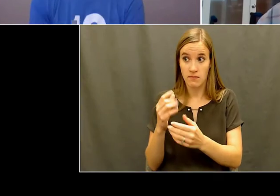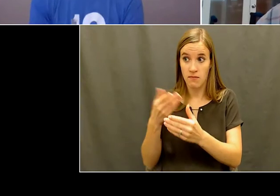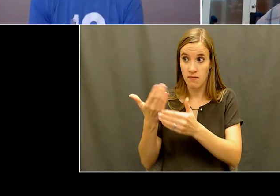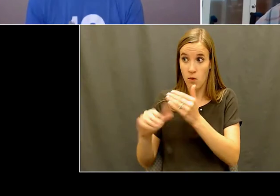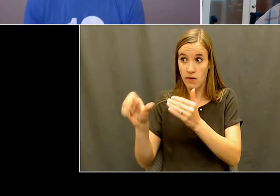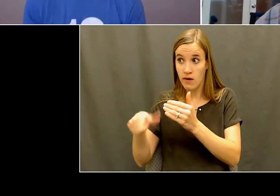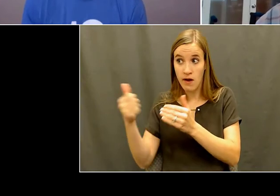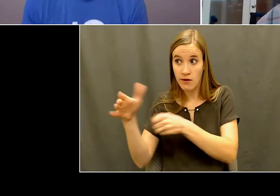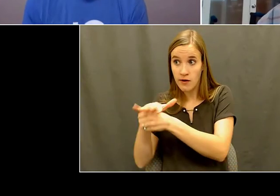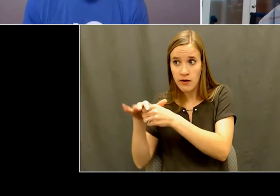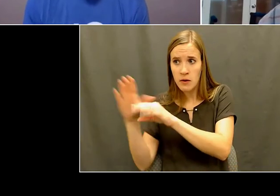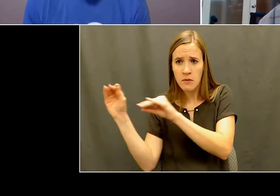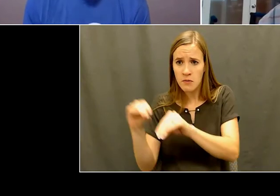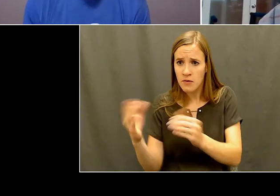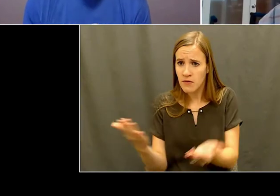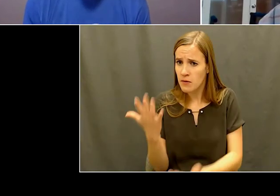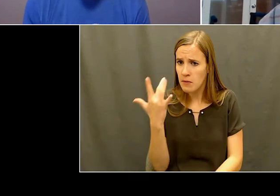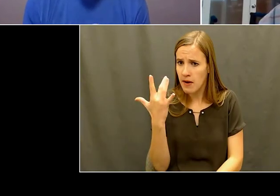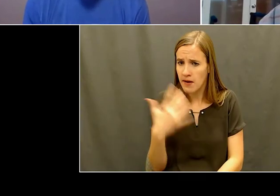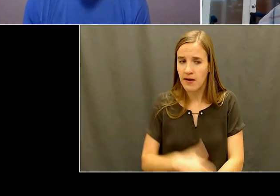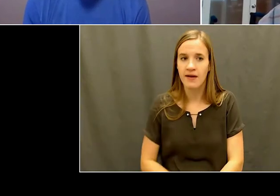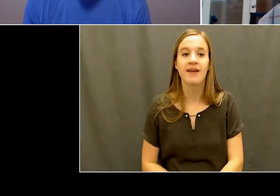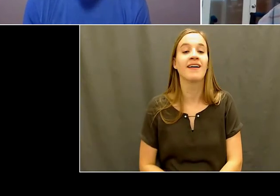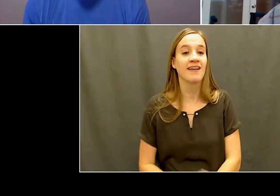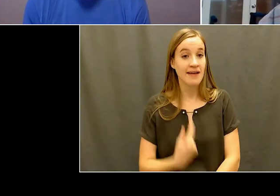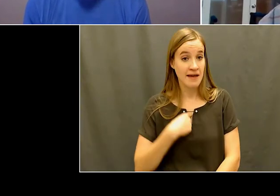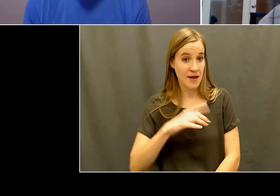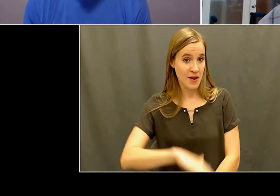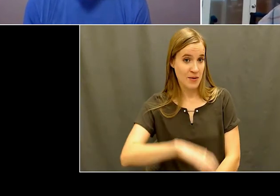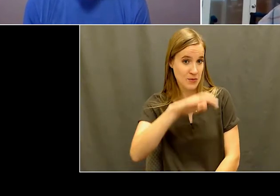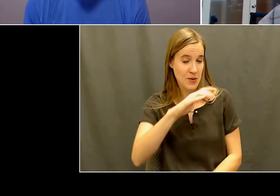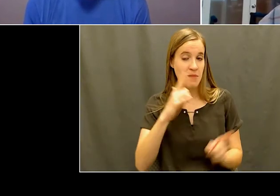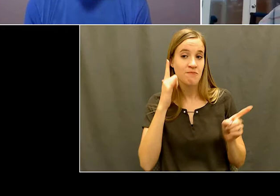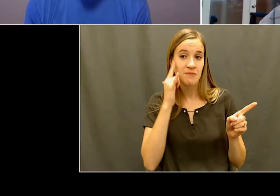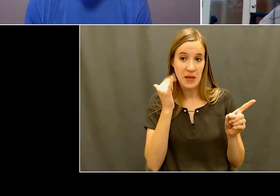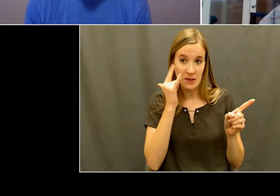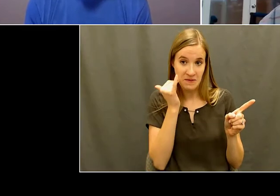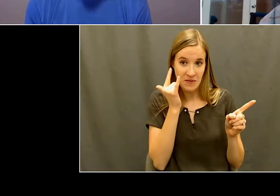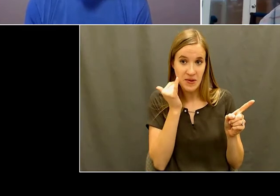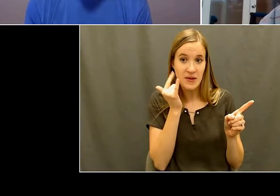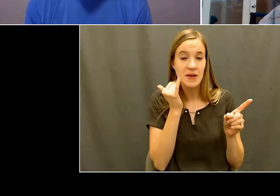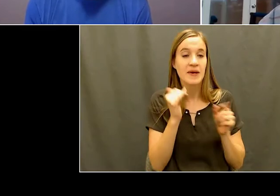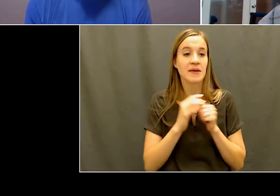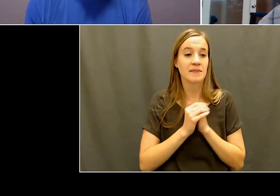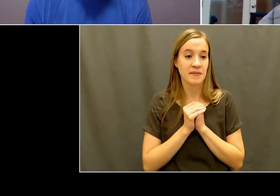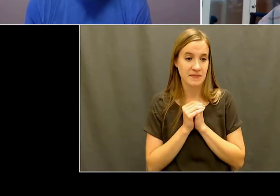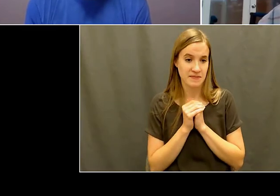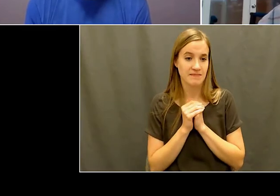Kelly: Yeah, well, I am I grew up in California and was, my